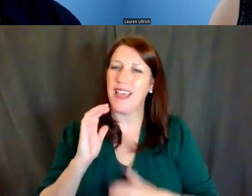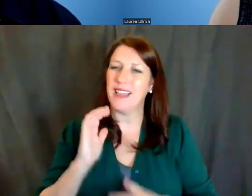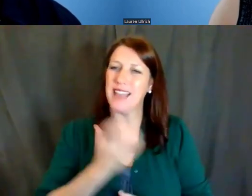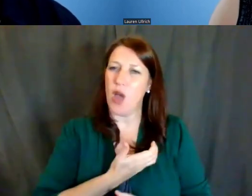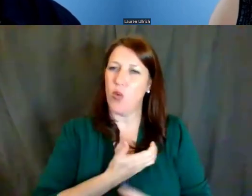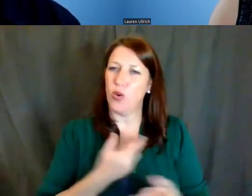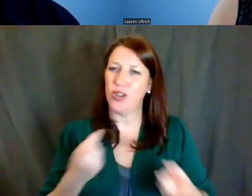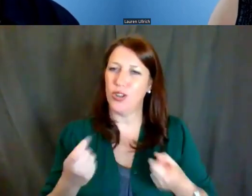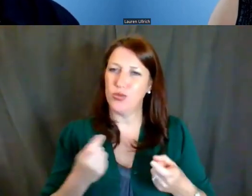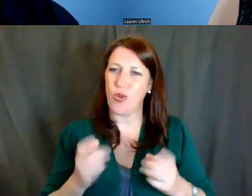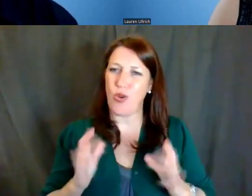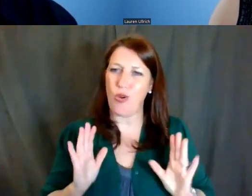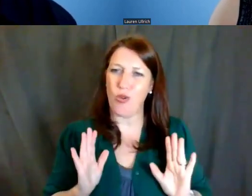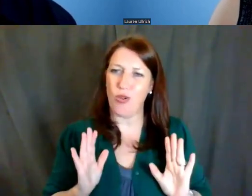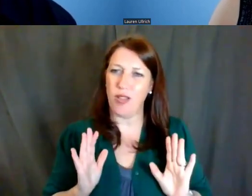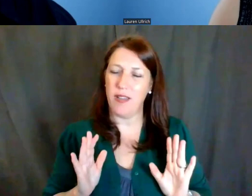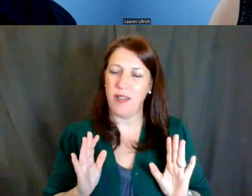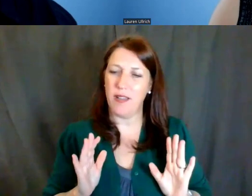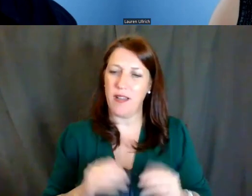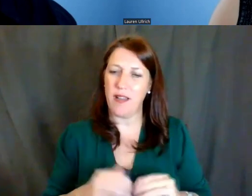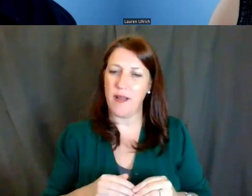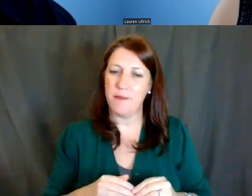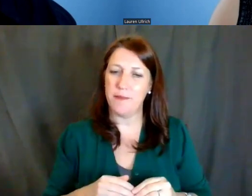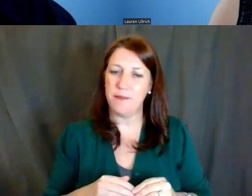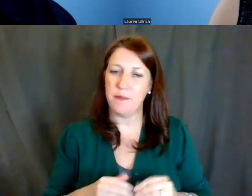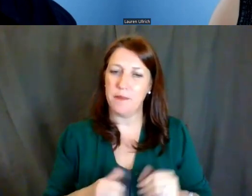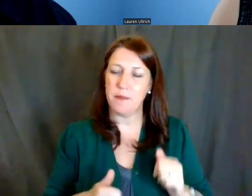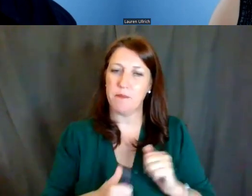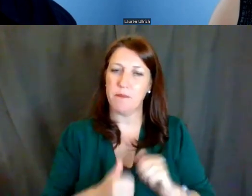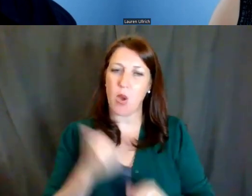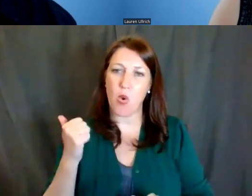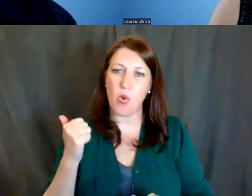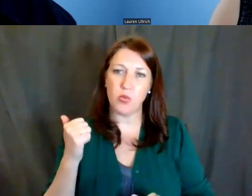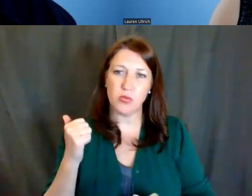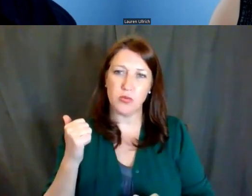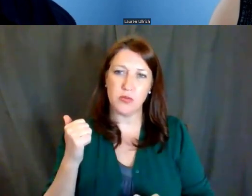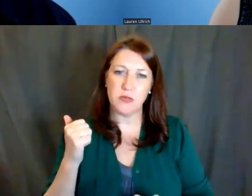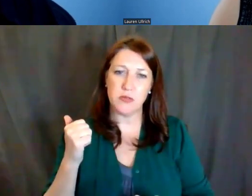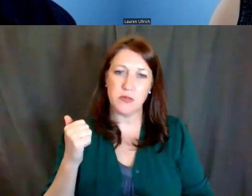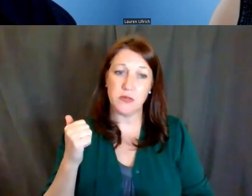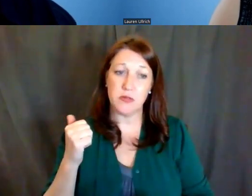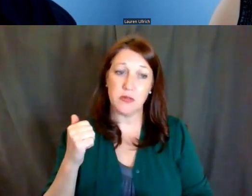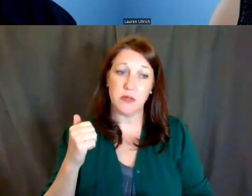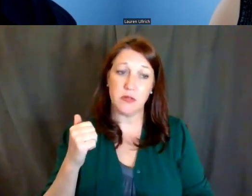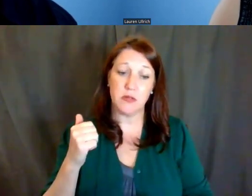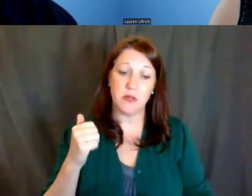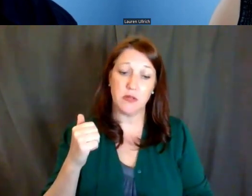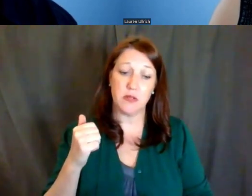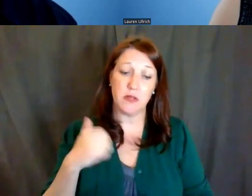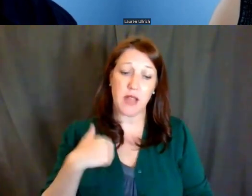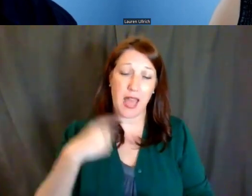So for the most part, you either have to be a citizen,